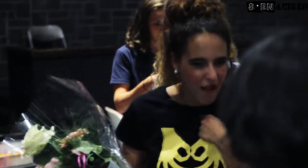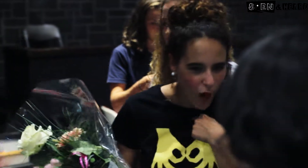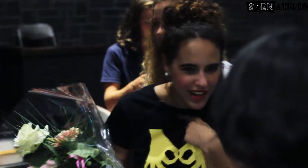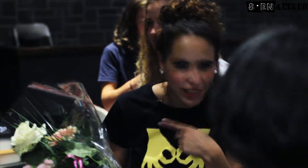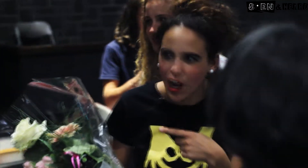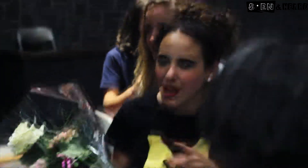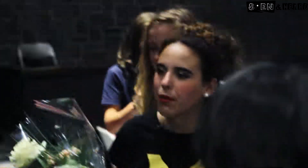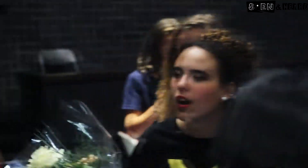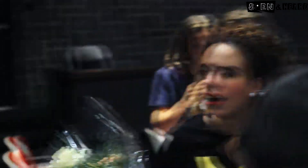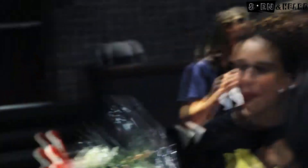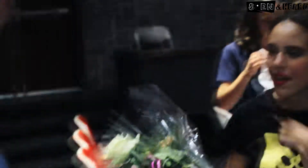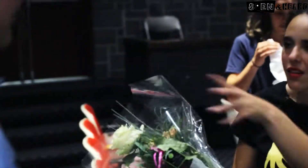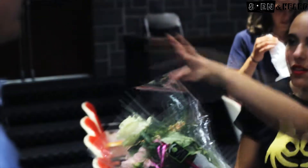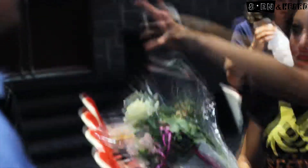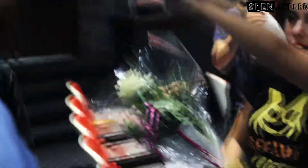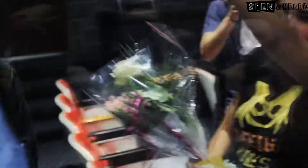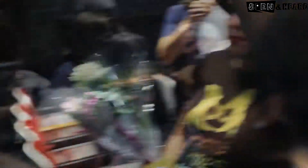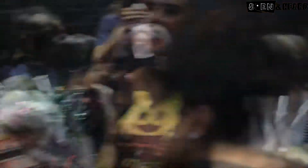I grew up like that, in the hearing world.